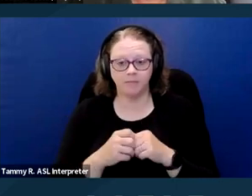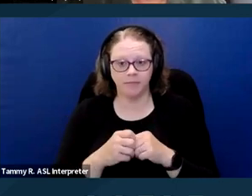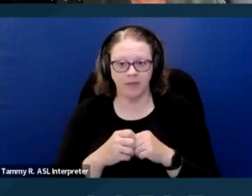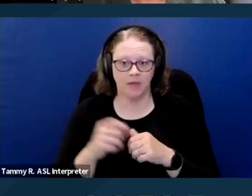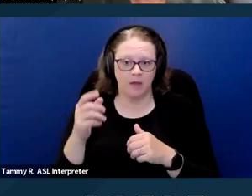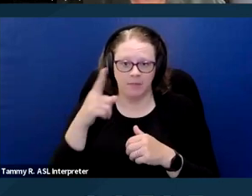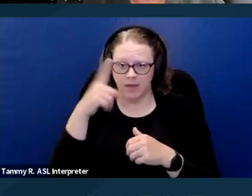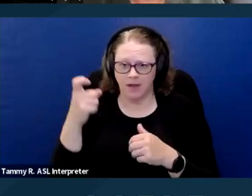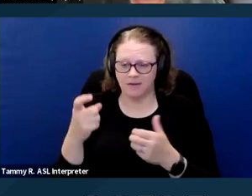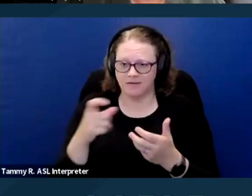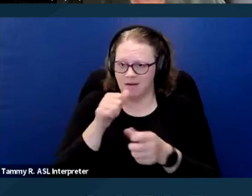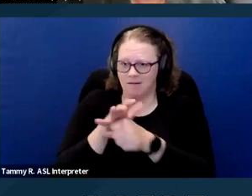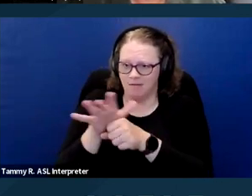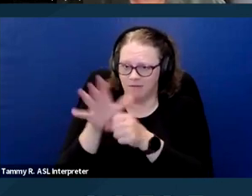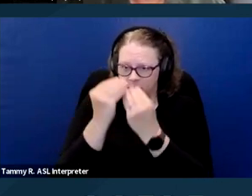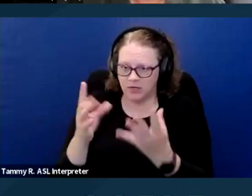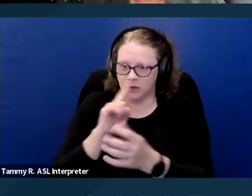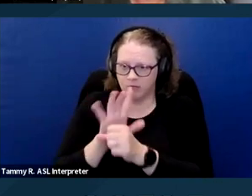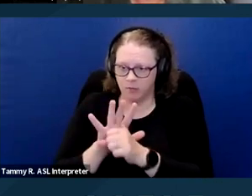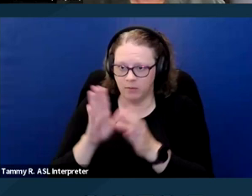of information confirming a person's disability